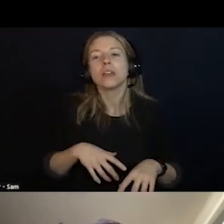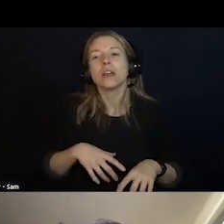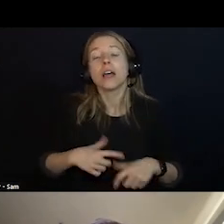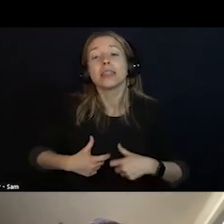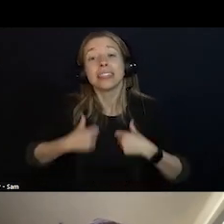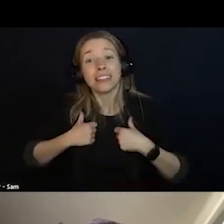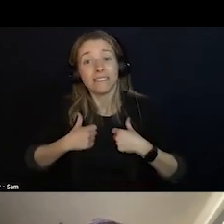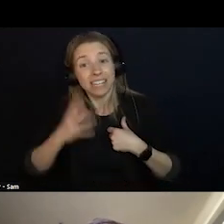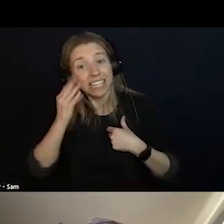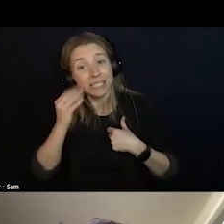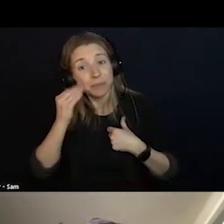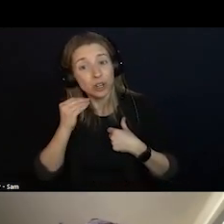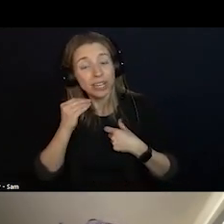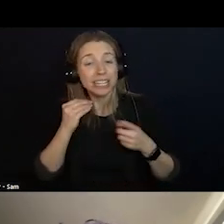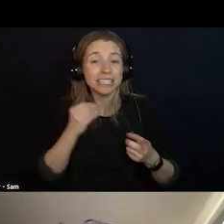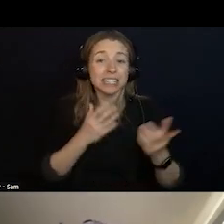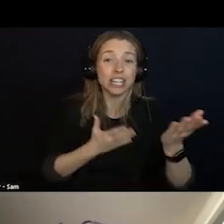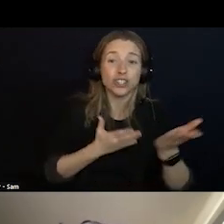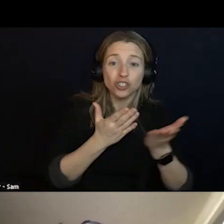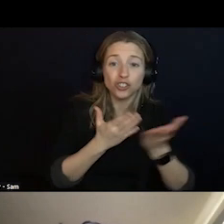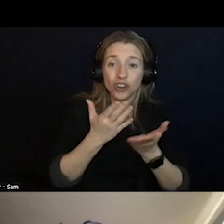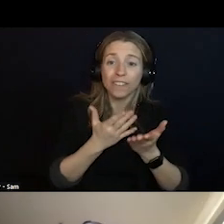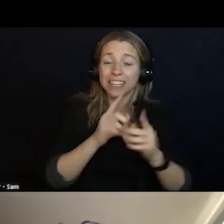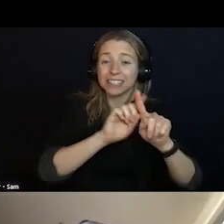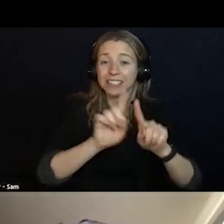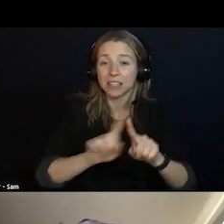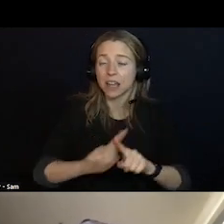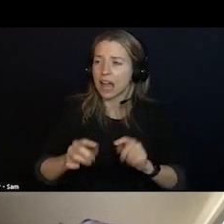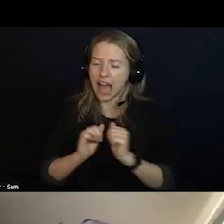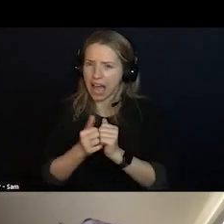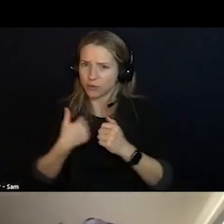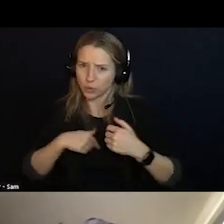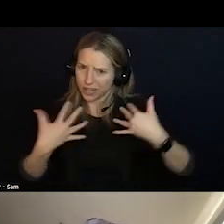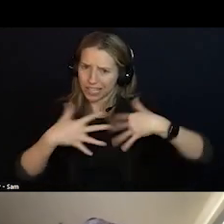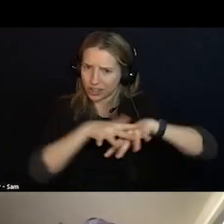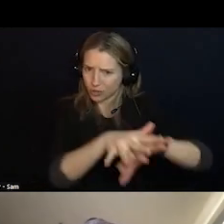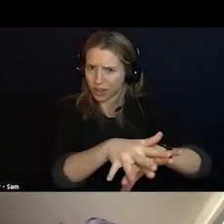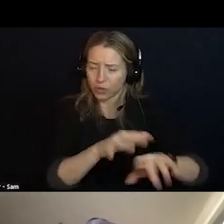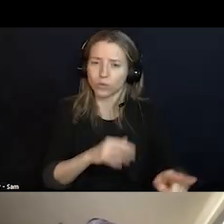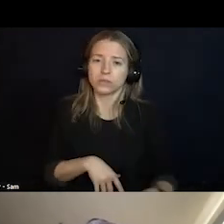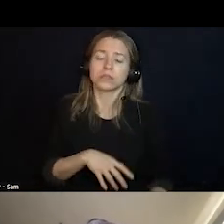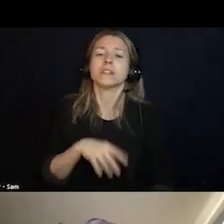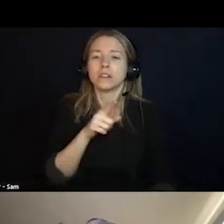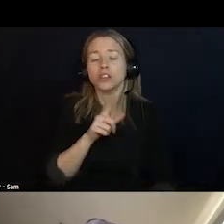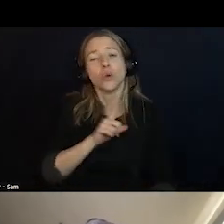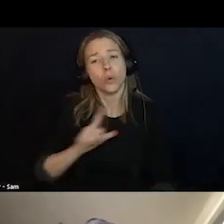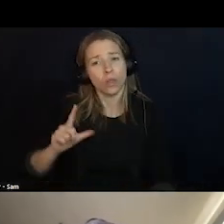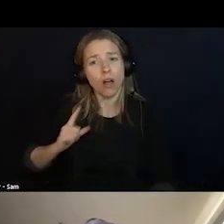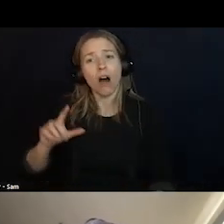INTO THE SERVICE ARRAY. UNDER 988 AND WITH THE EXPANSE